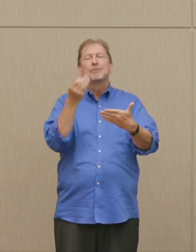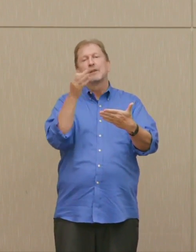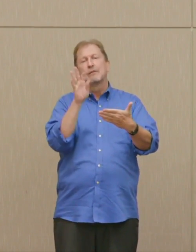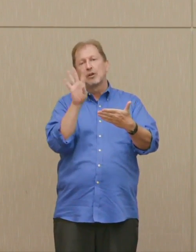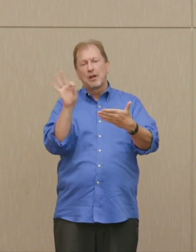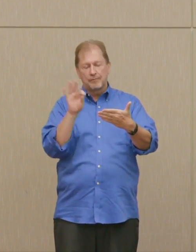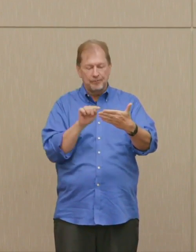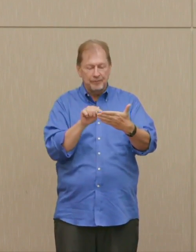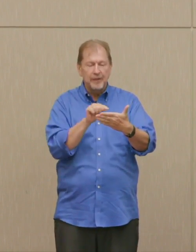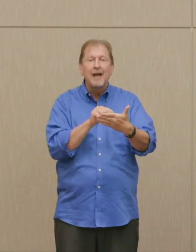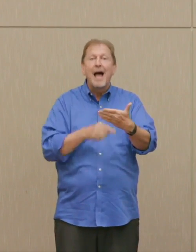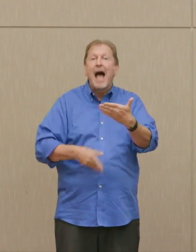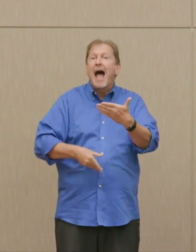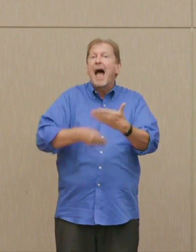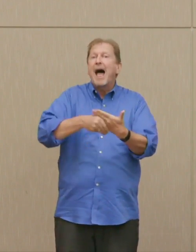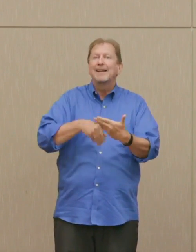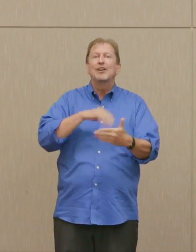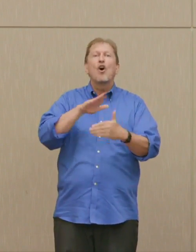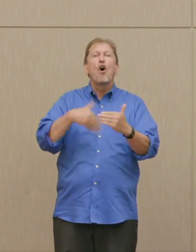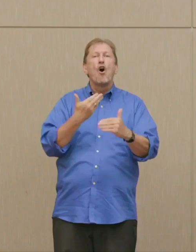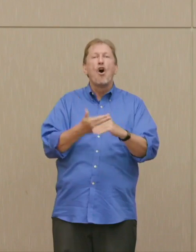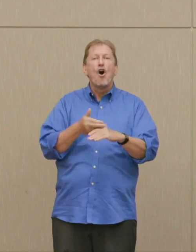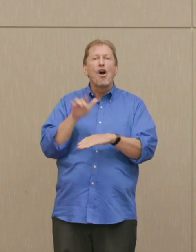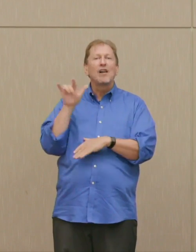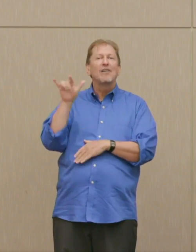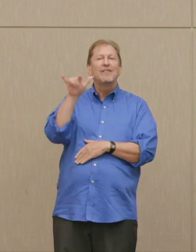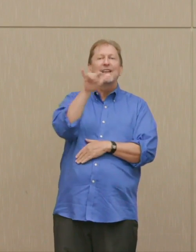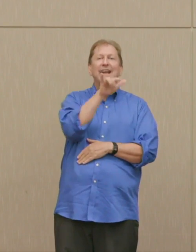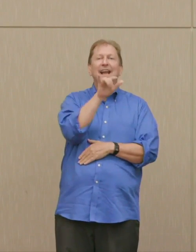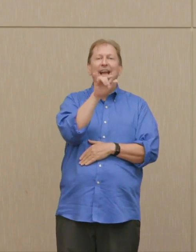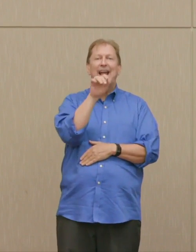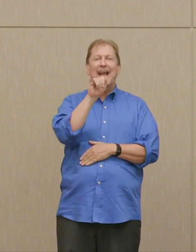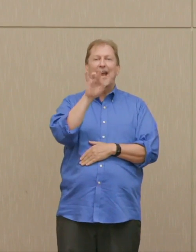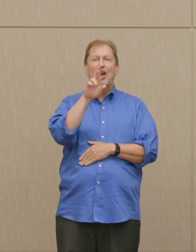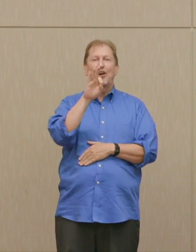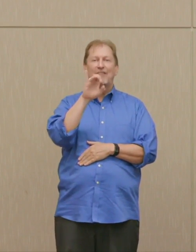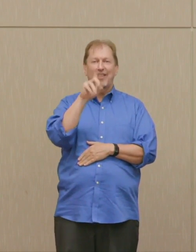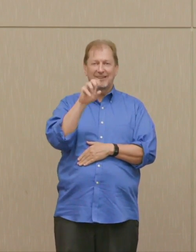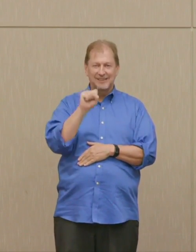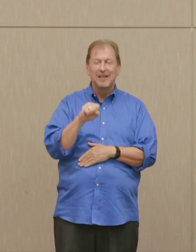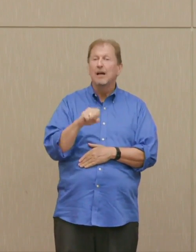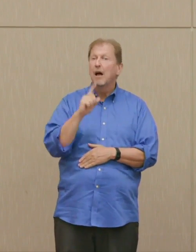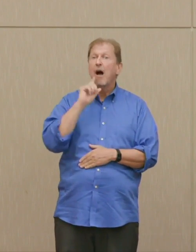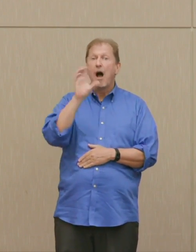'50, all of the airfields in the Soviet Union, hundreds of them. More than 500, actually.